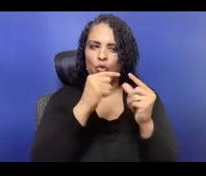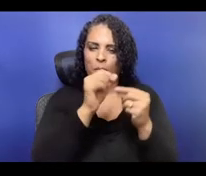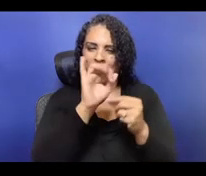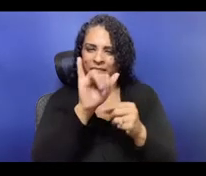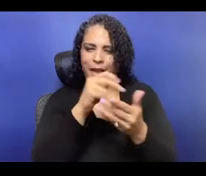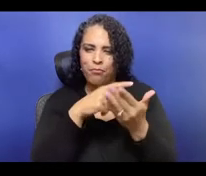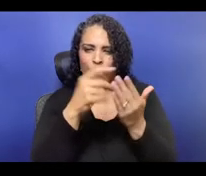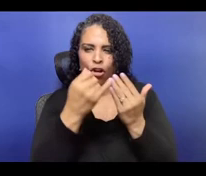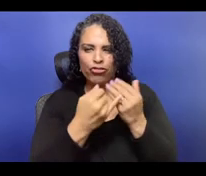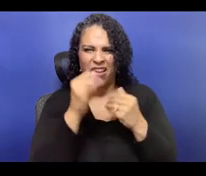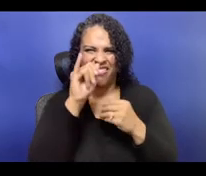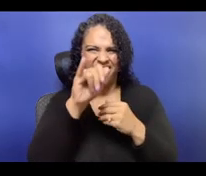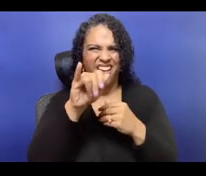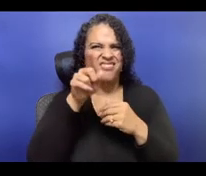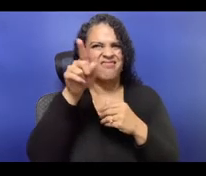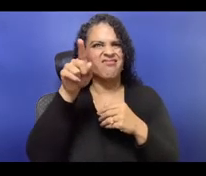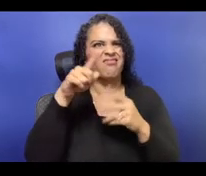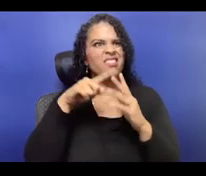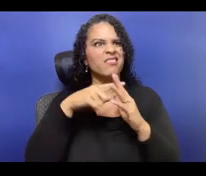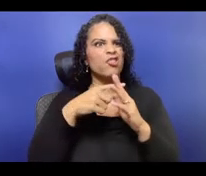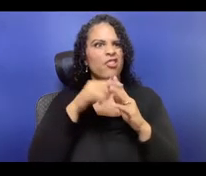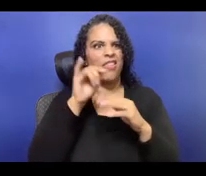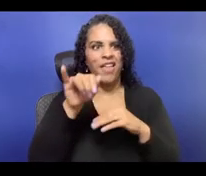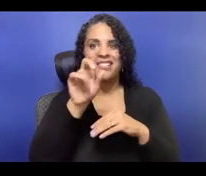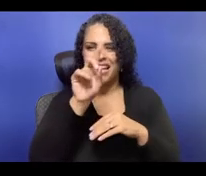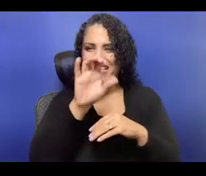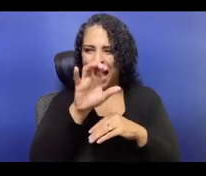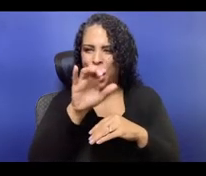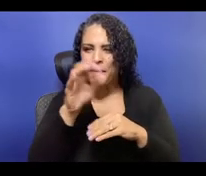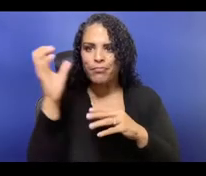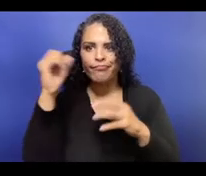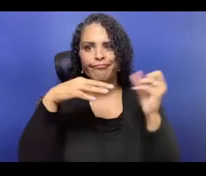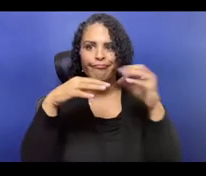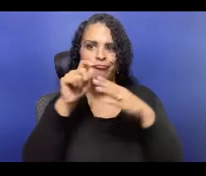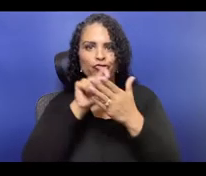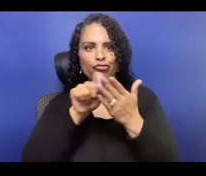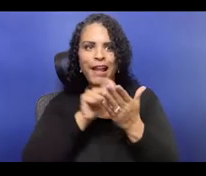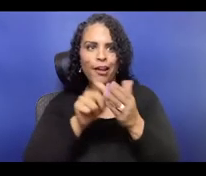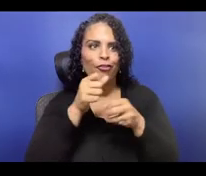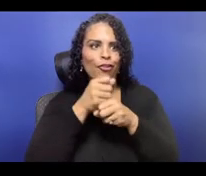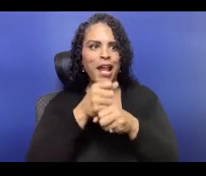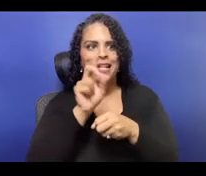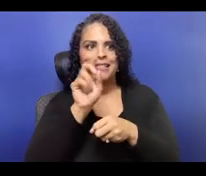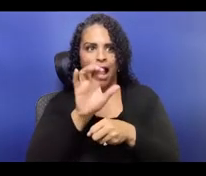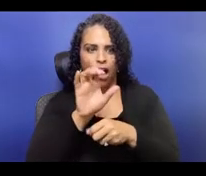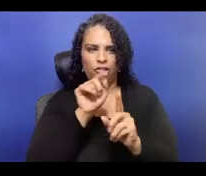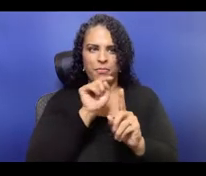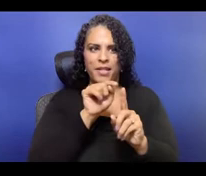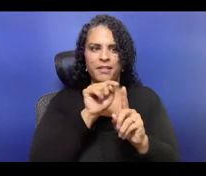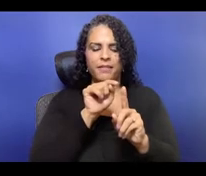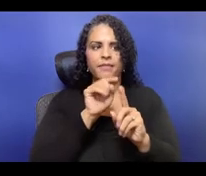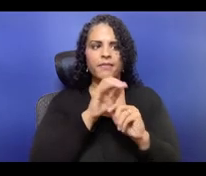And if you're unable to get on Facebook and viewing on HowlRound and need the link shared, please email us and we'll be sure